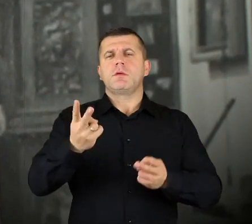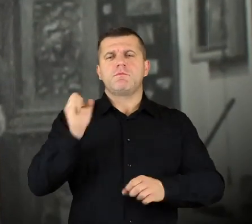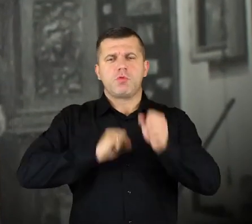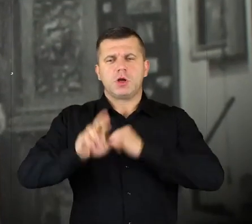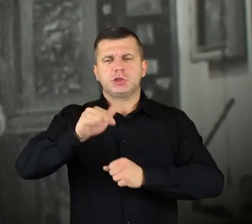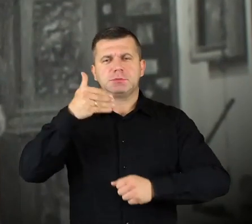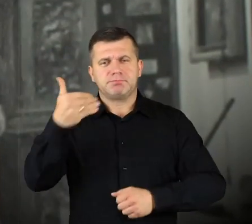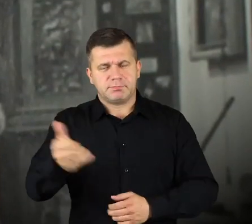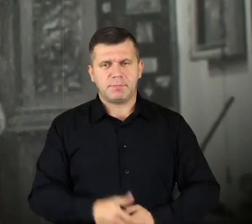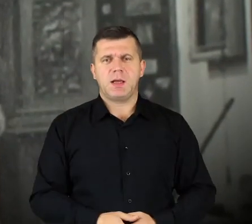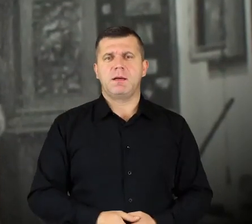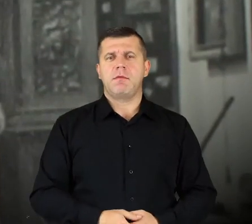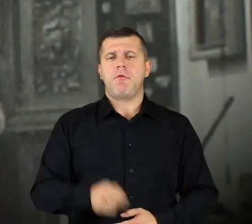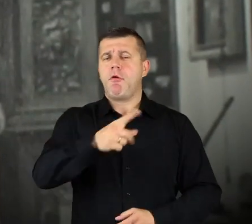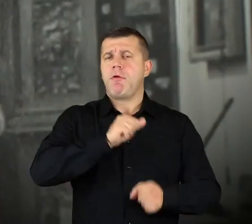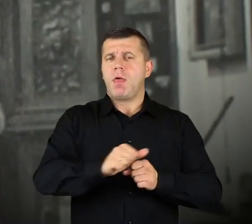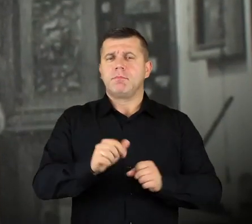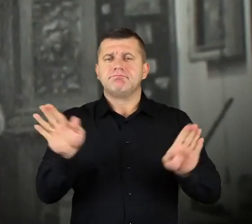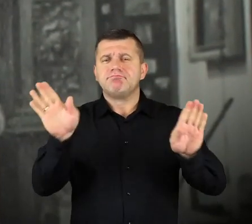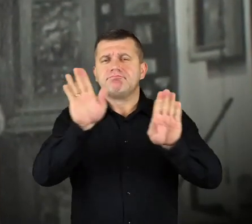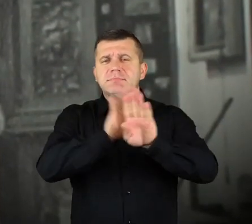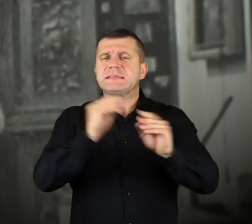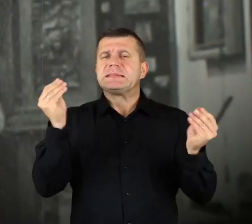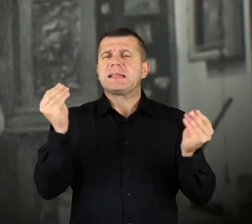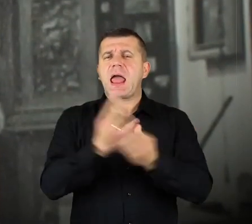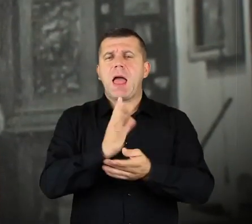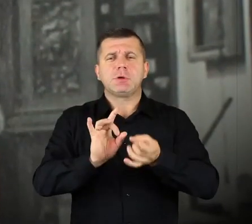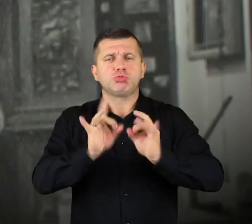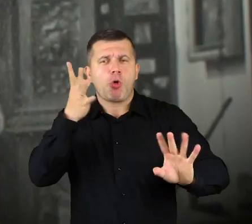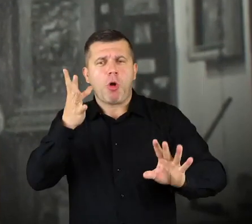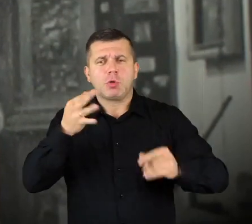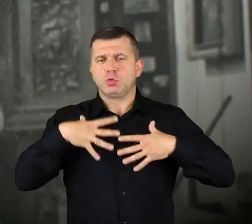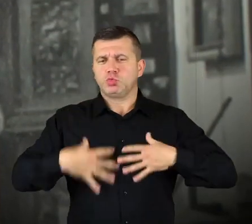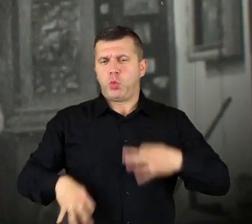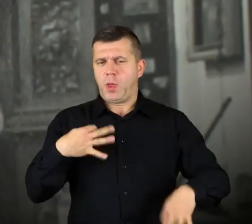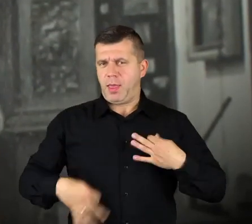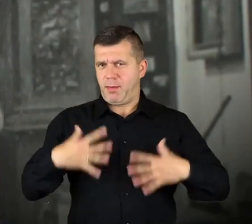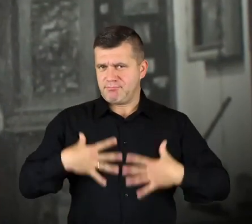from the Basilica of Sain Mary Major. It’s covered with that silver-and-gold dress, silver, gold covered,